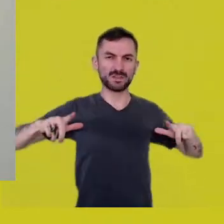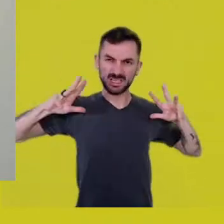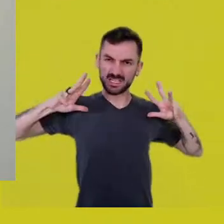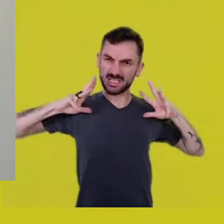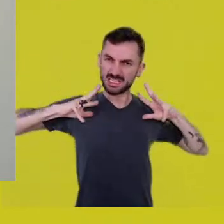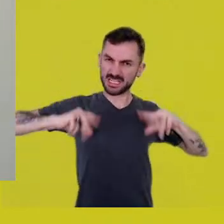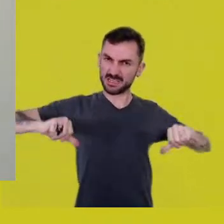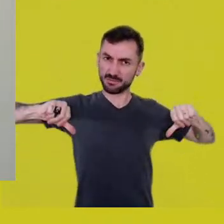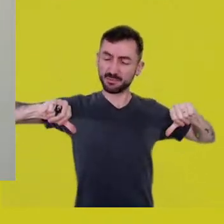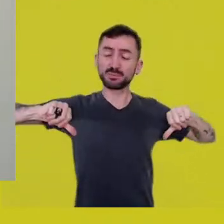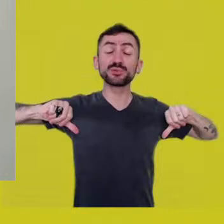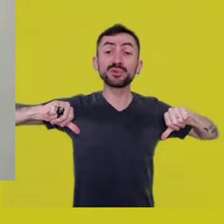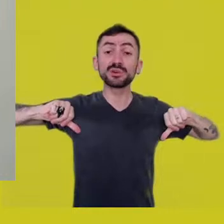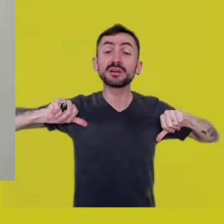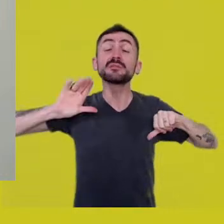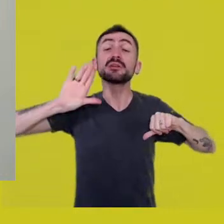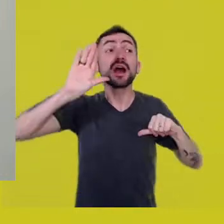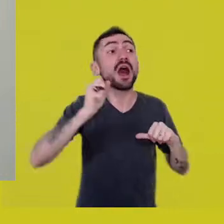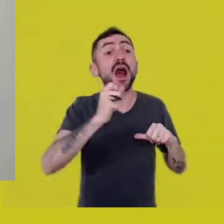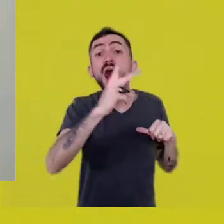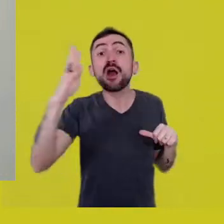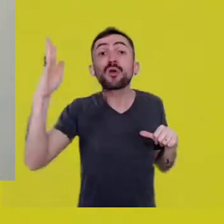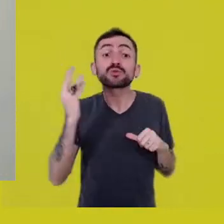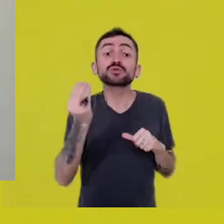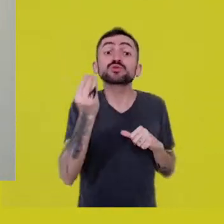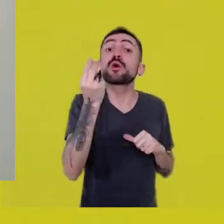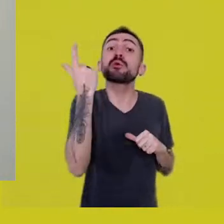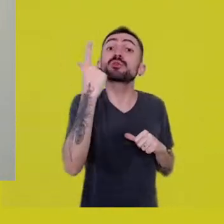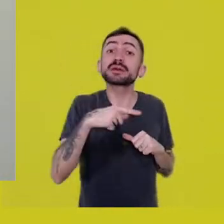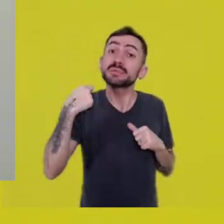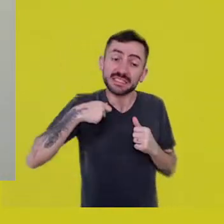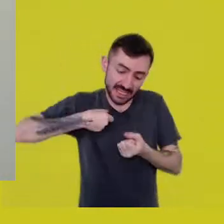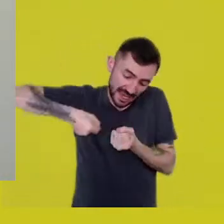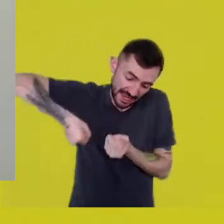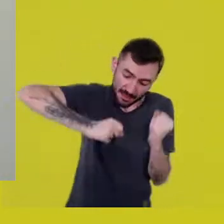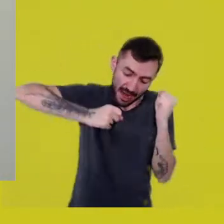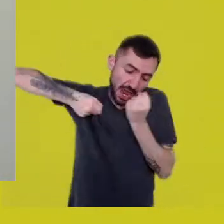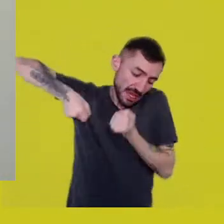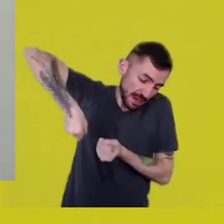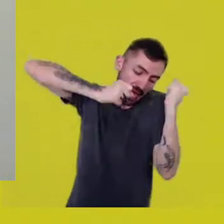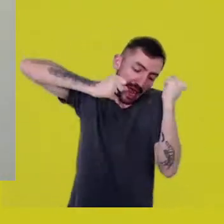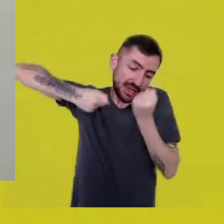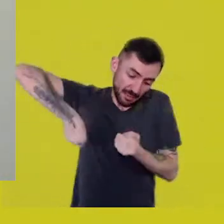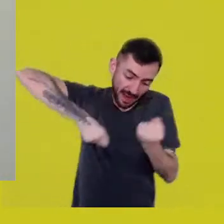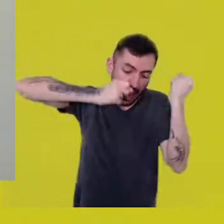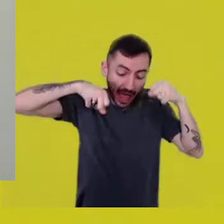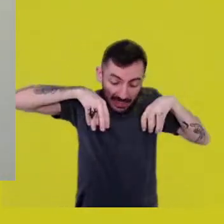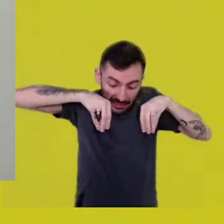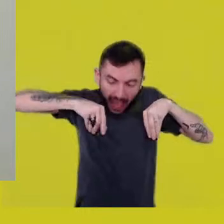In some cases, you’re gonna have to dig a hole in the sidewalk in order to reach the ground.